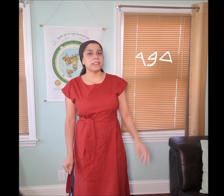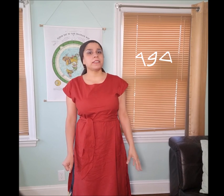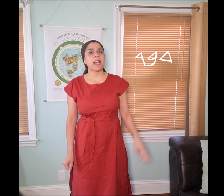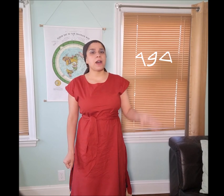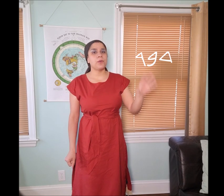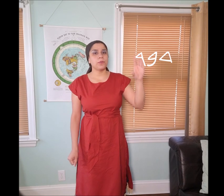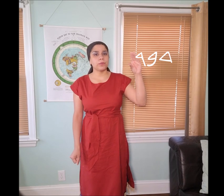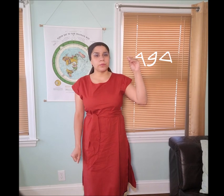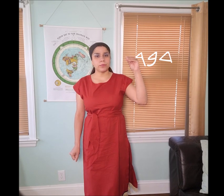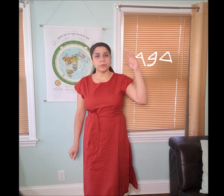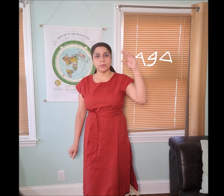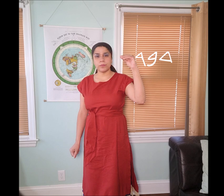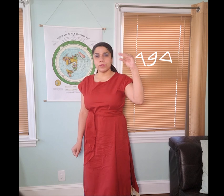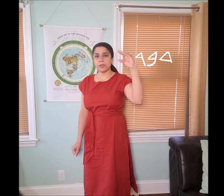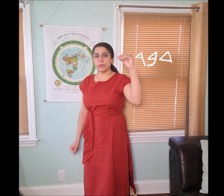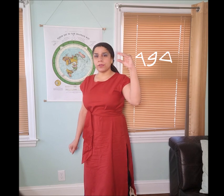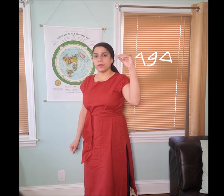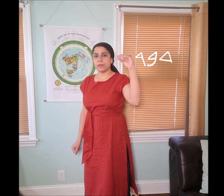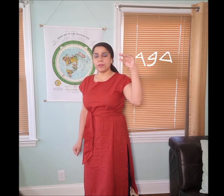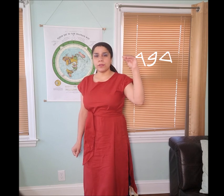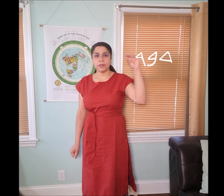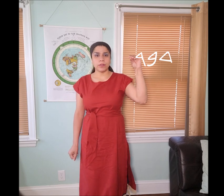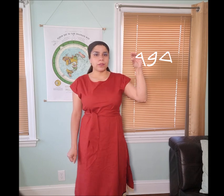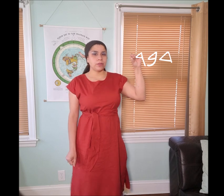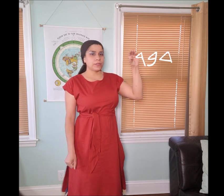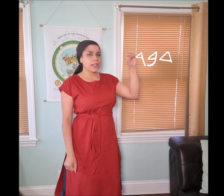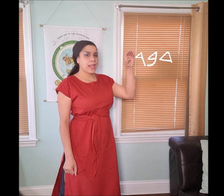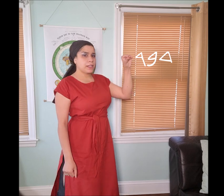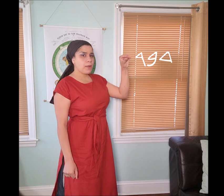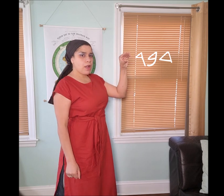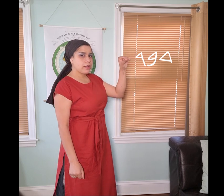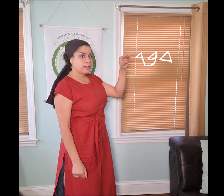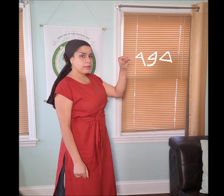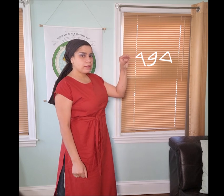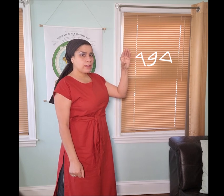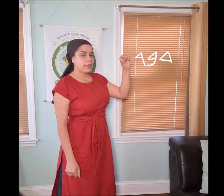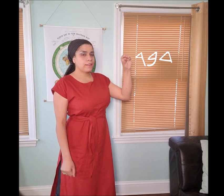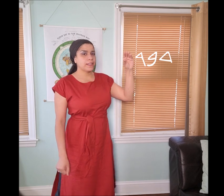This is how you sign the "𐤃𐤁𐤓 dabar".